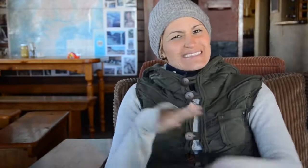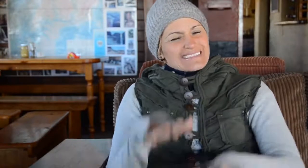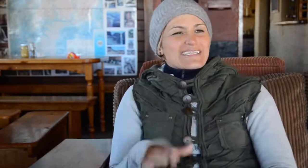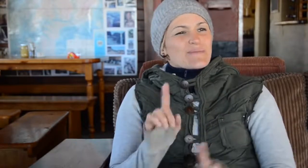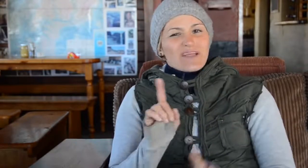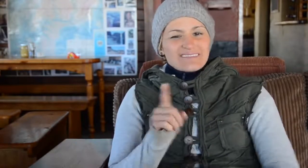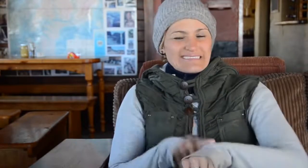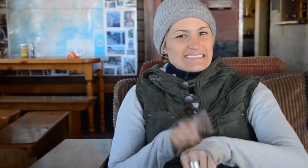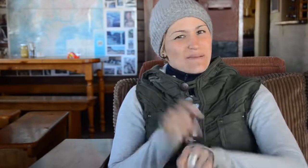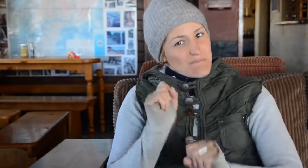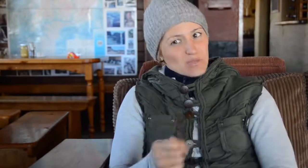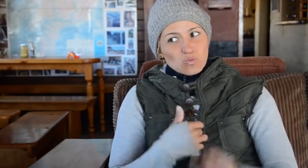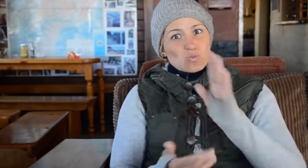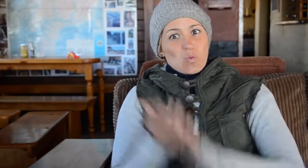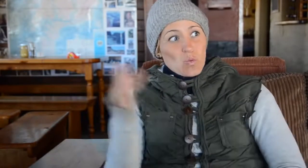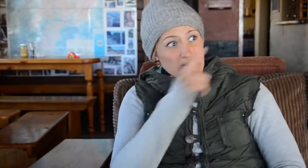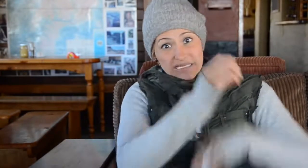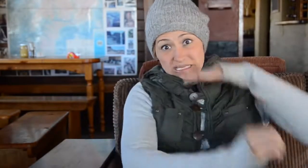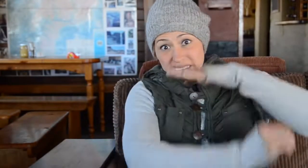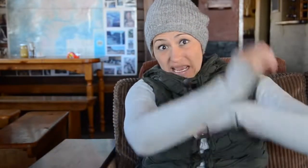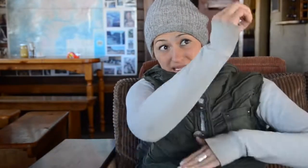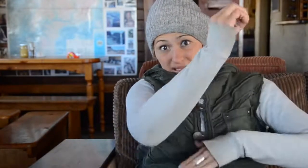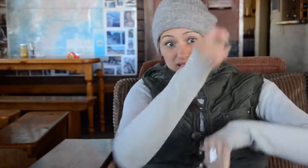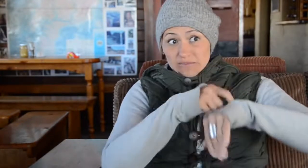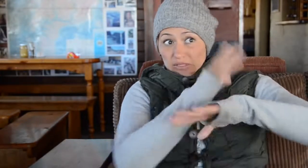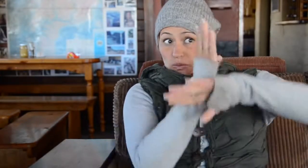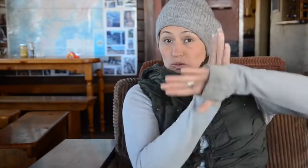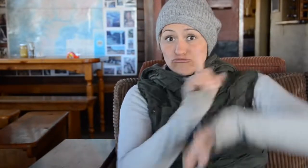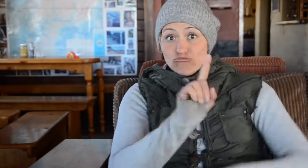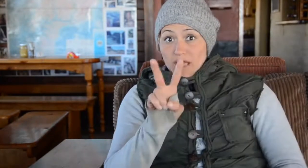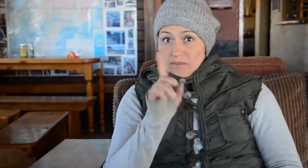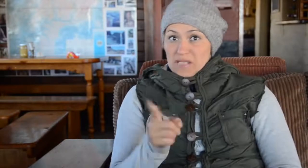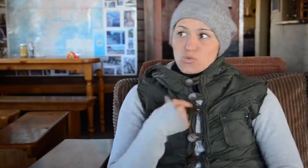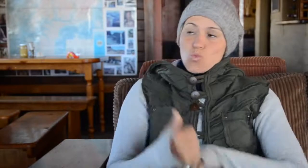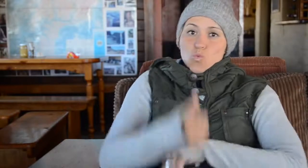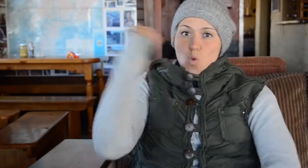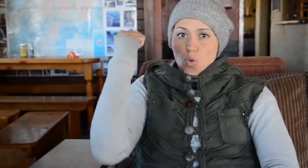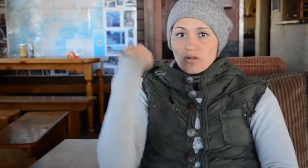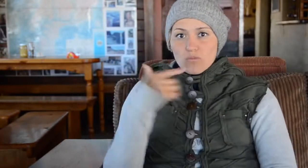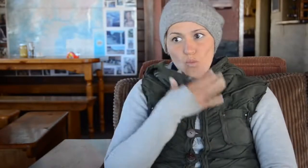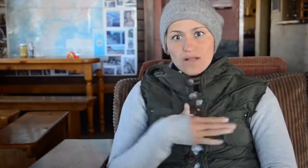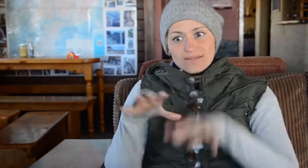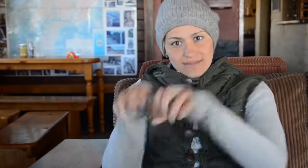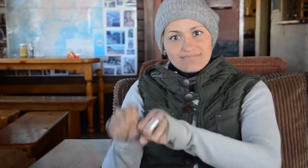I would love to stay here longer but time does not permit for that. When the sun hits noon, we must depart